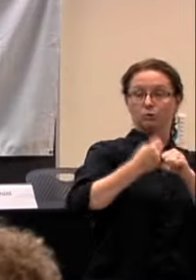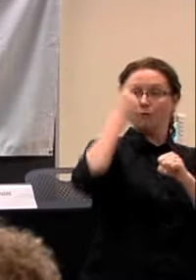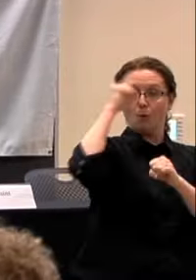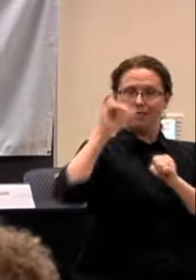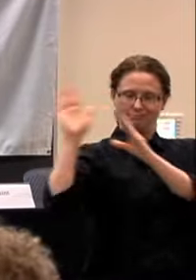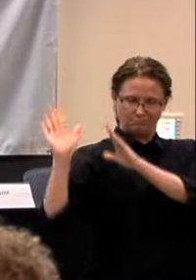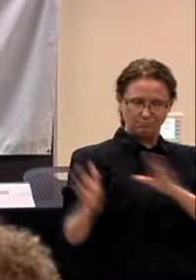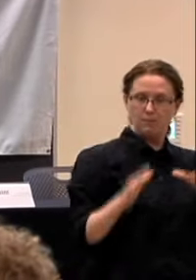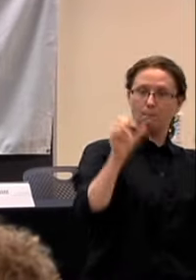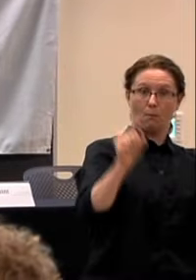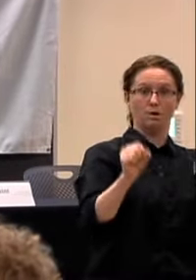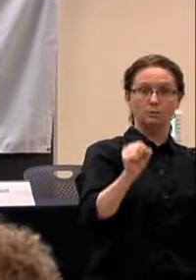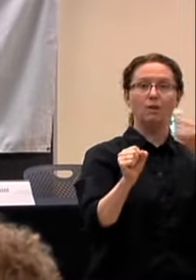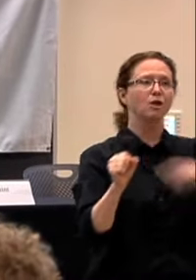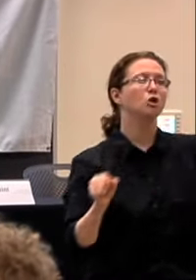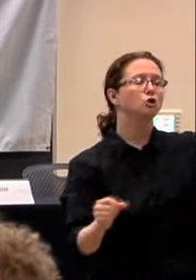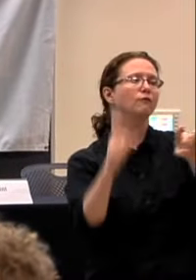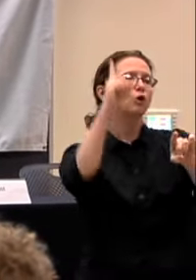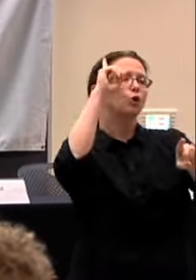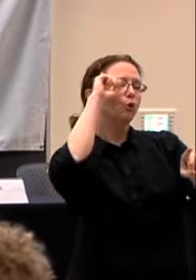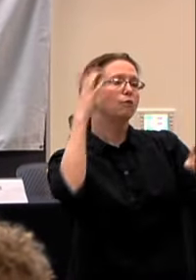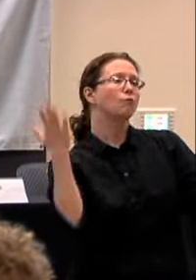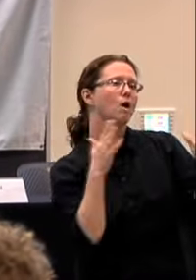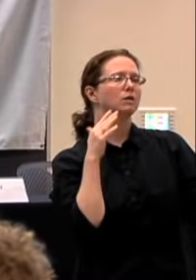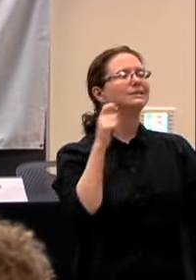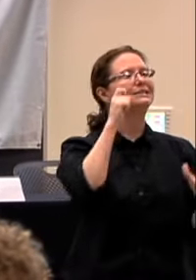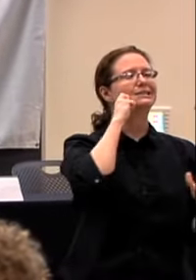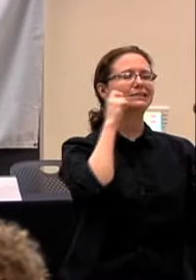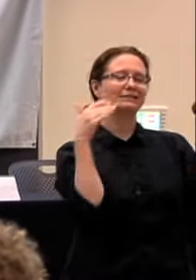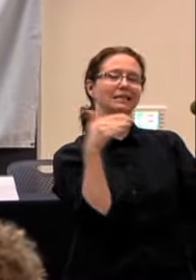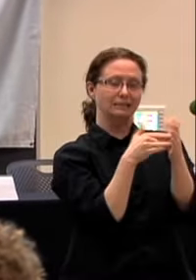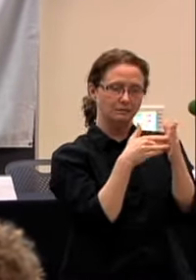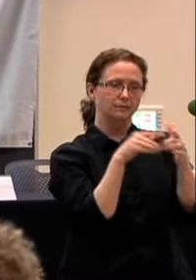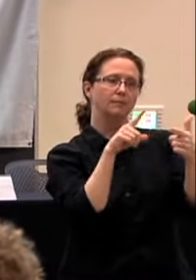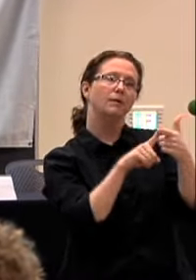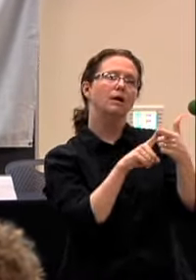SO YOU HAVE ALL HEARD OF SEXISM, RACISM, ANTI-SEMITISM BUT NOW HOW ABOUT AUDISM?